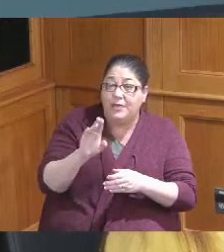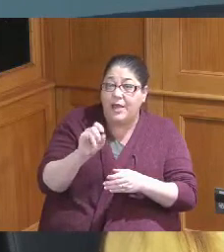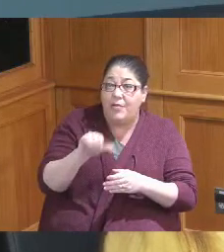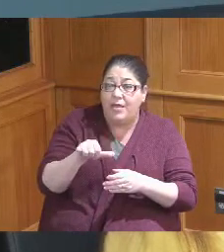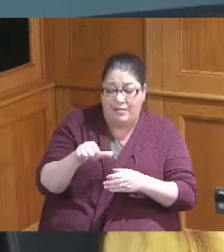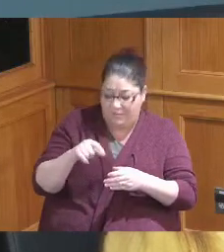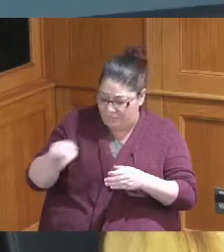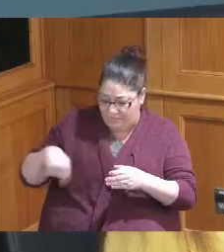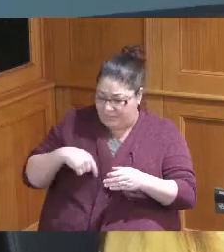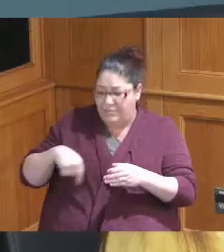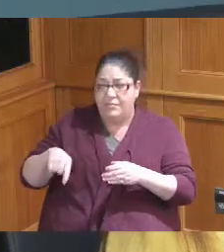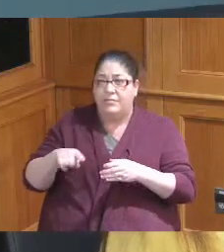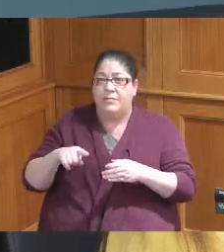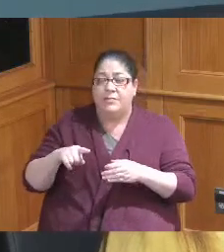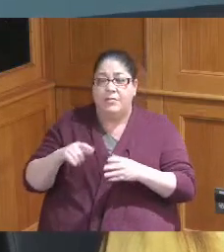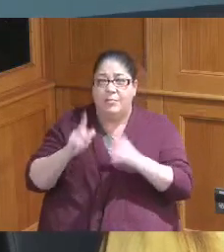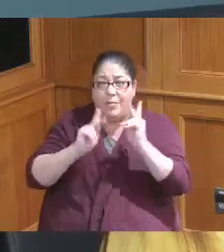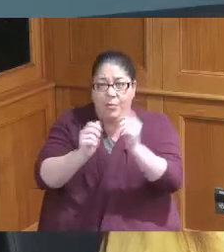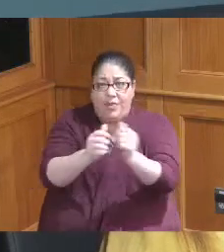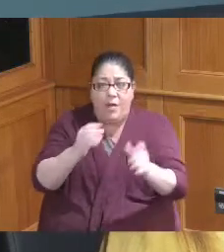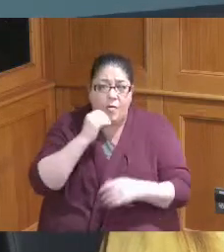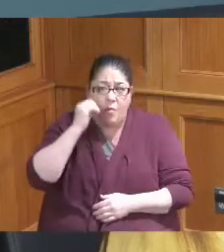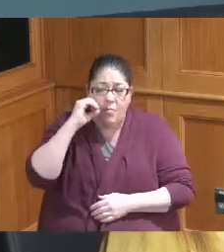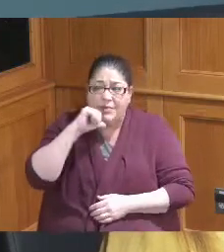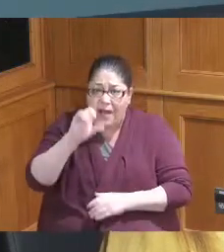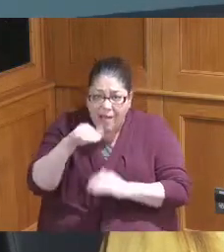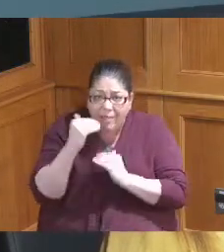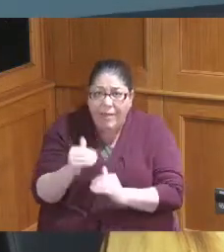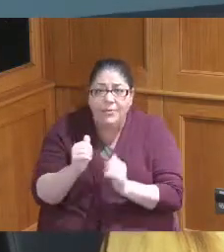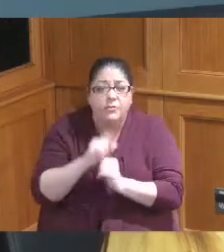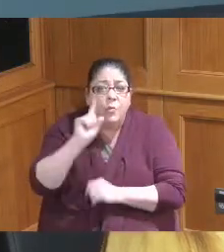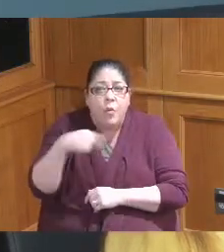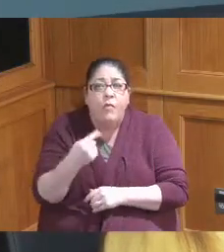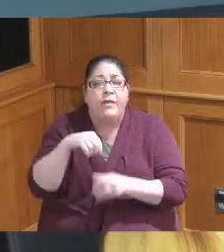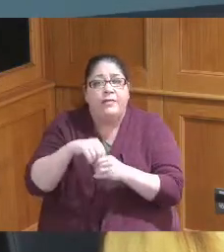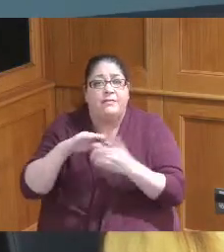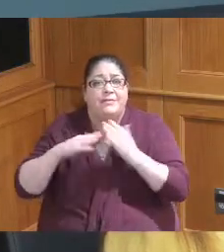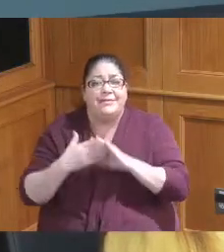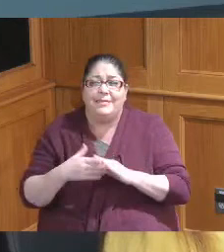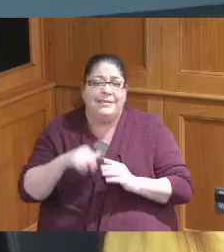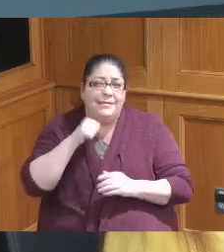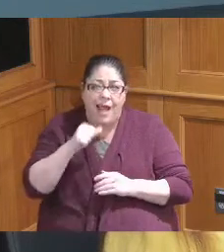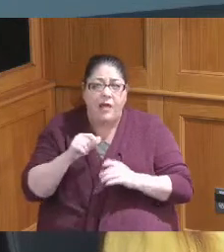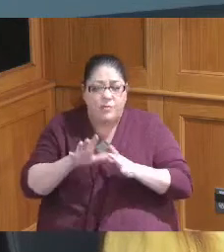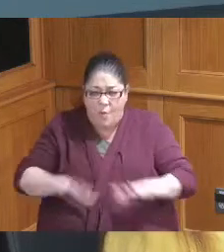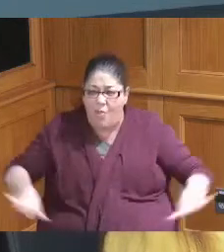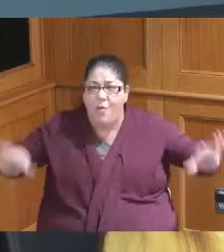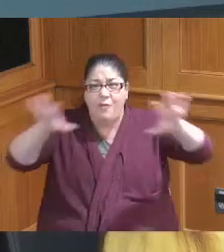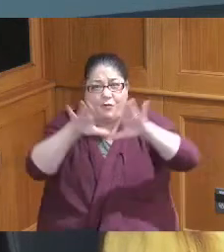is not homelessness is not just here in the city limits it's all over I will also indicate that Mr